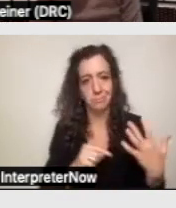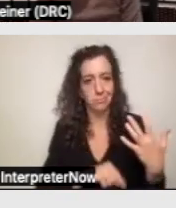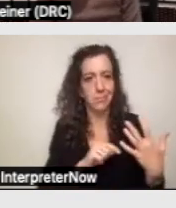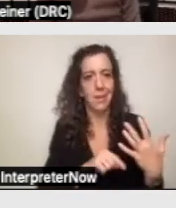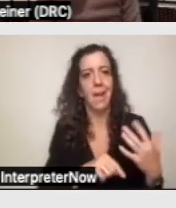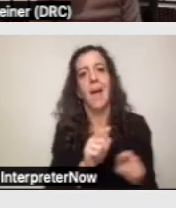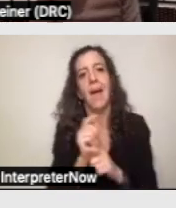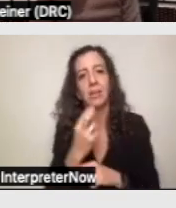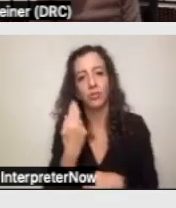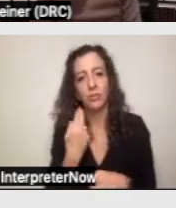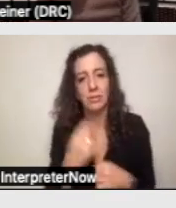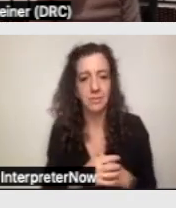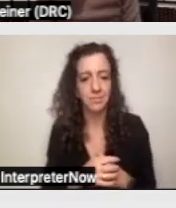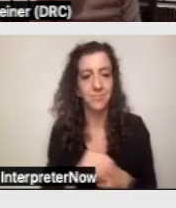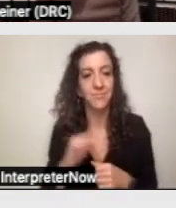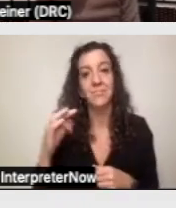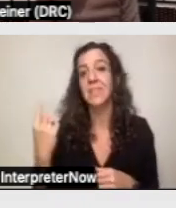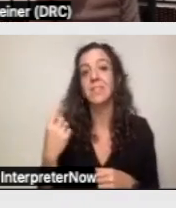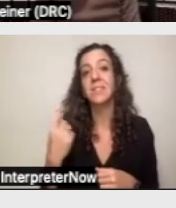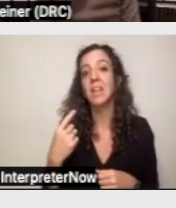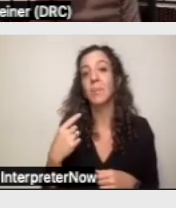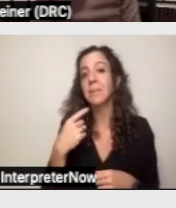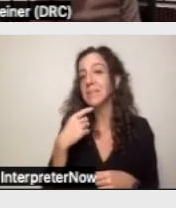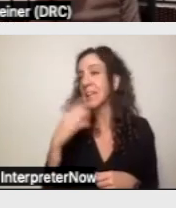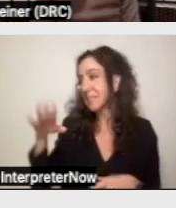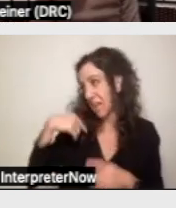If someone says to a regional center that they disagree with the part of their IPP,